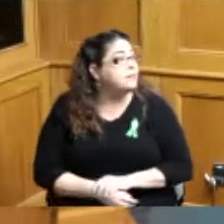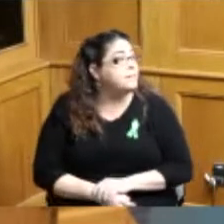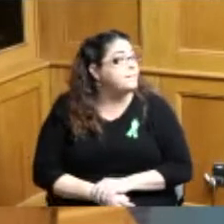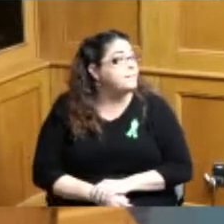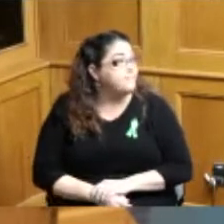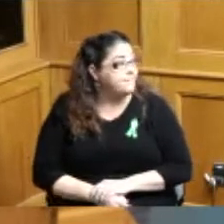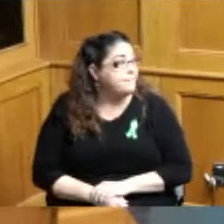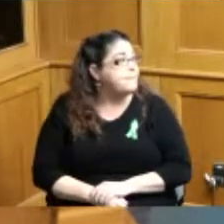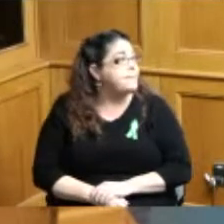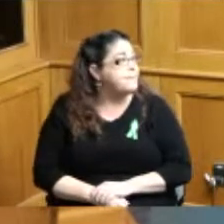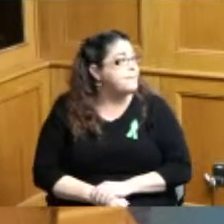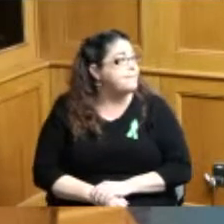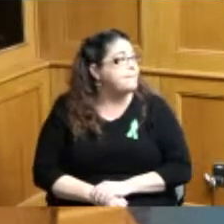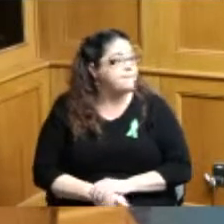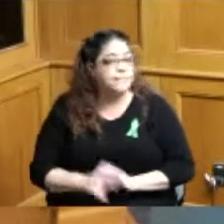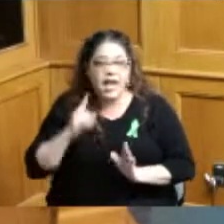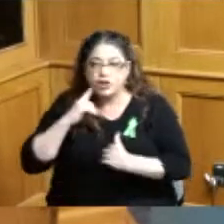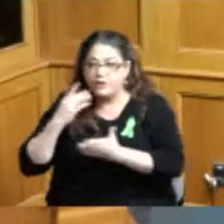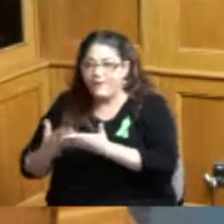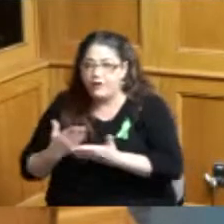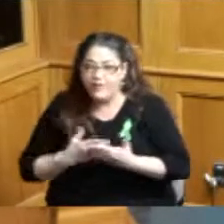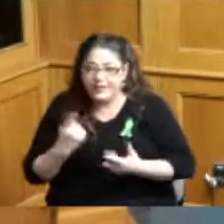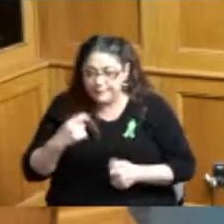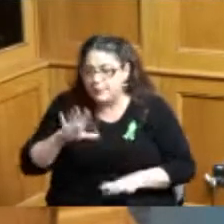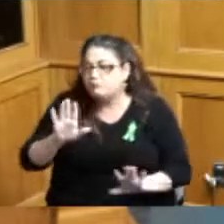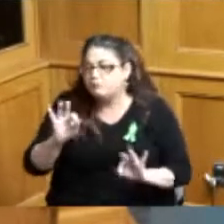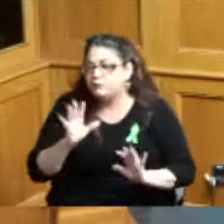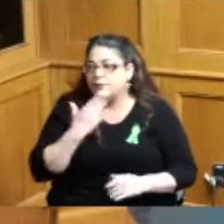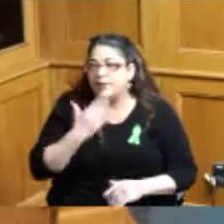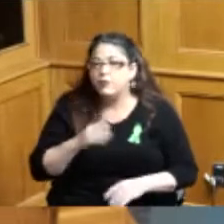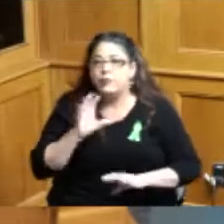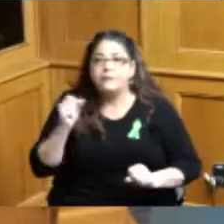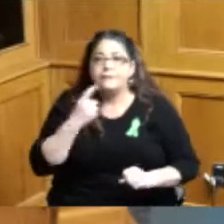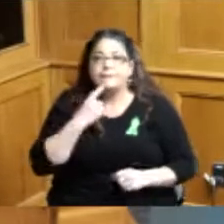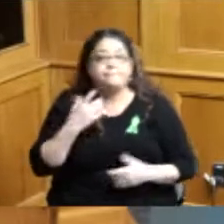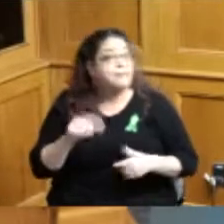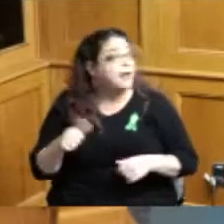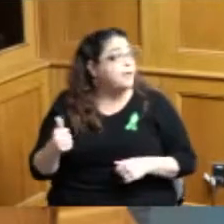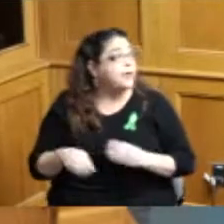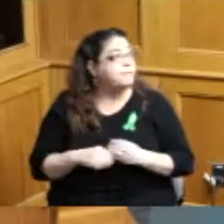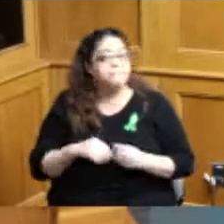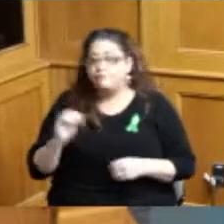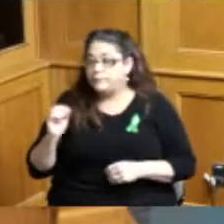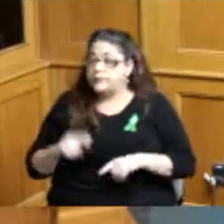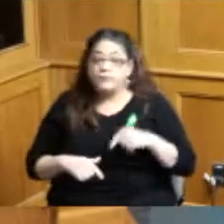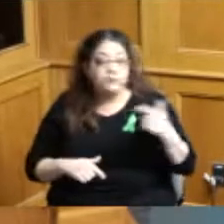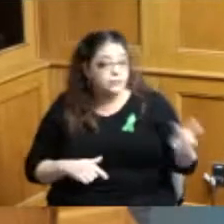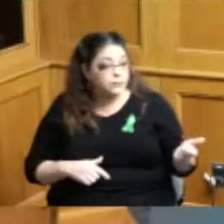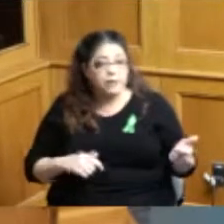okay I was just verifying something thank you okay anything else okay Commissioner Driehaus